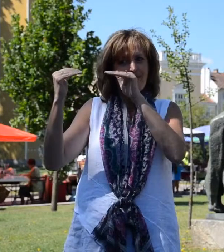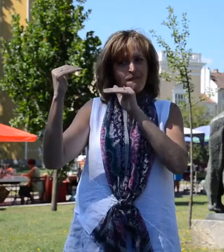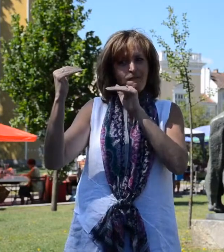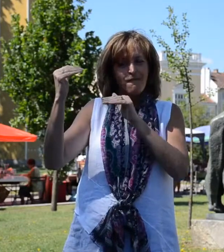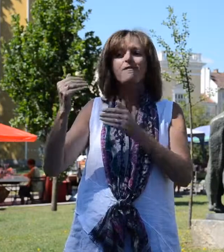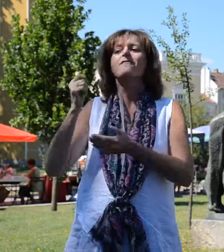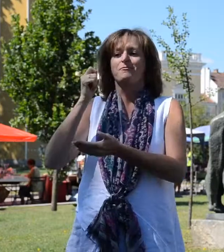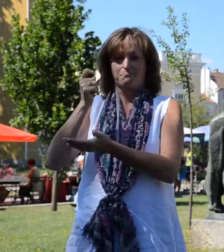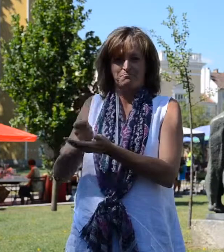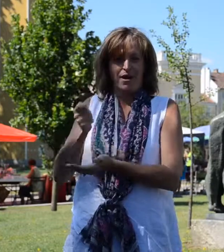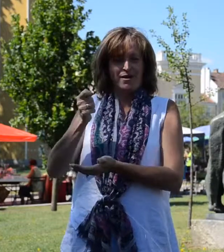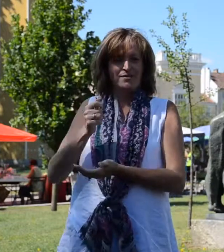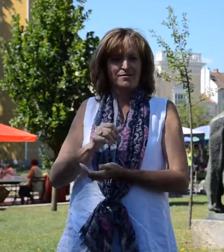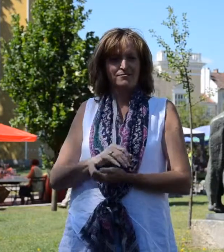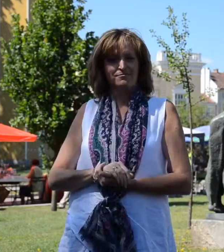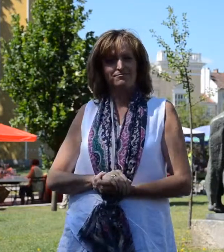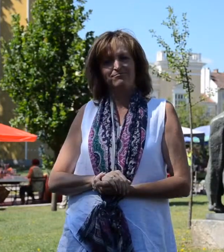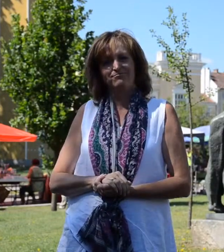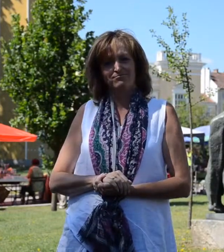in many cases – essential.